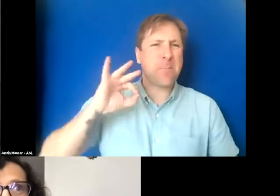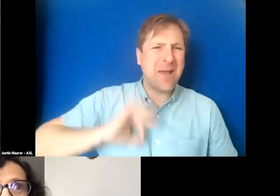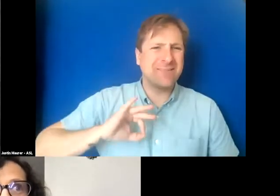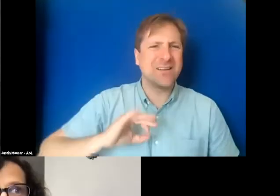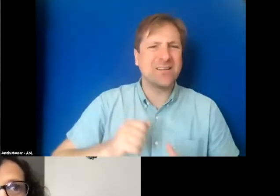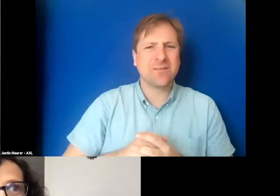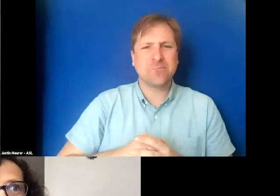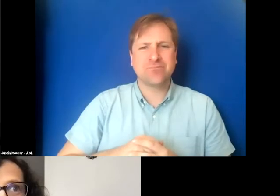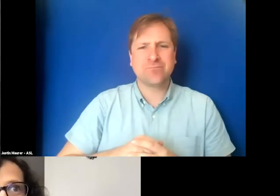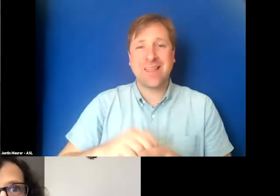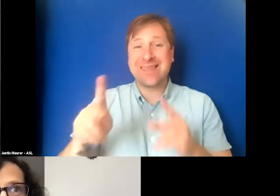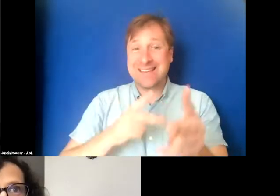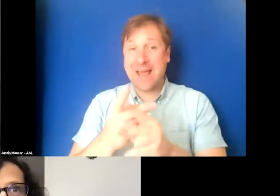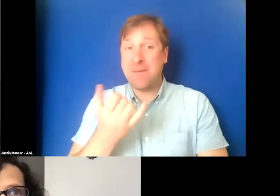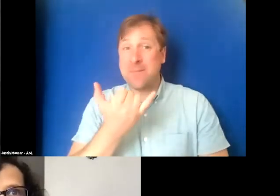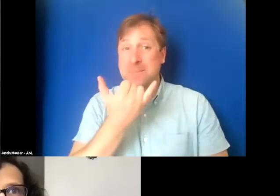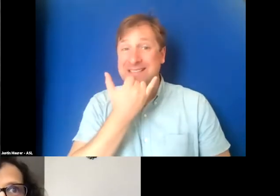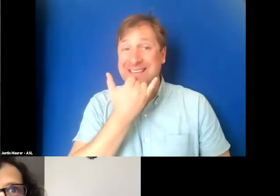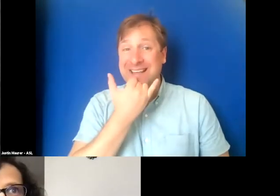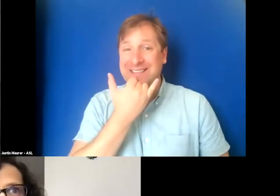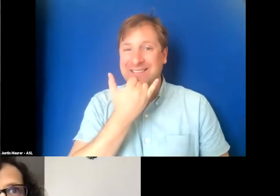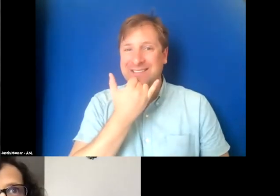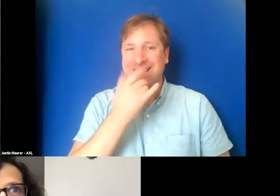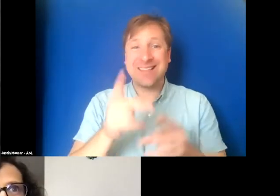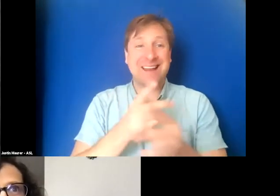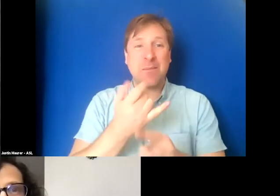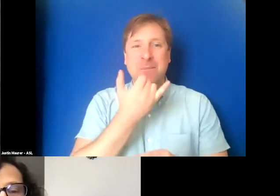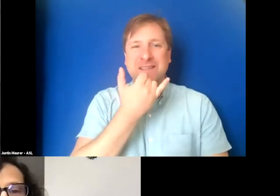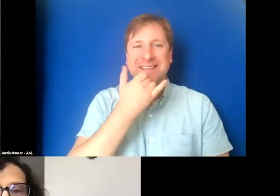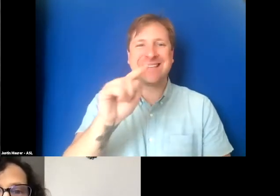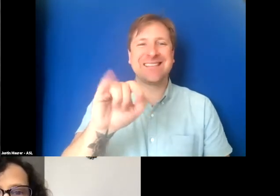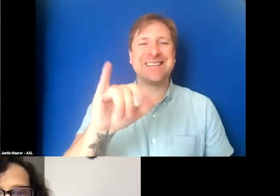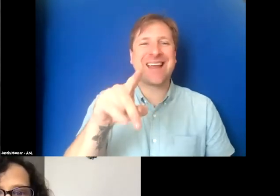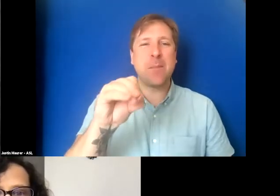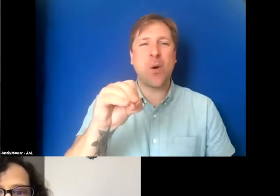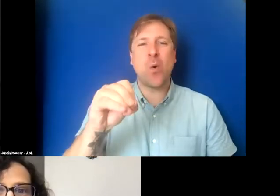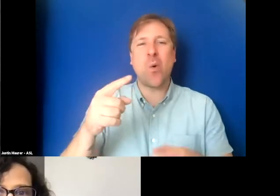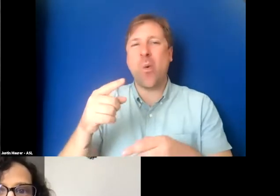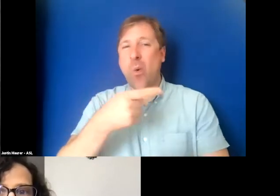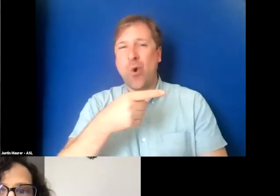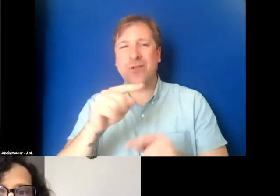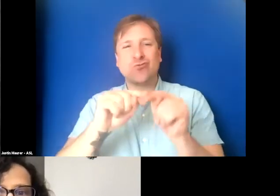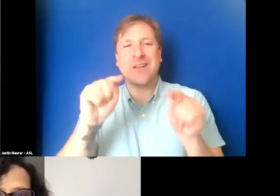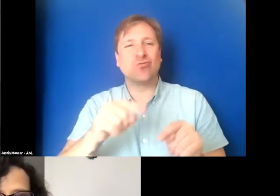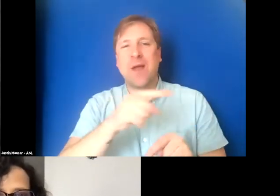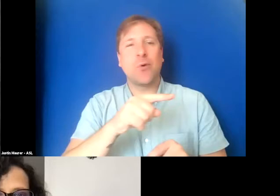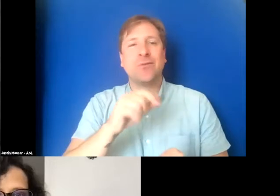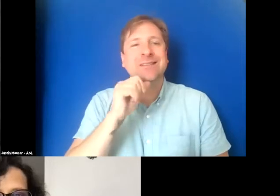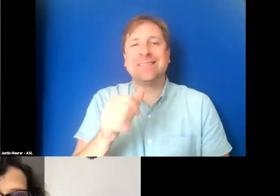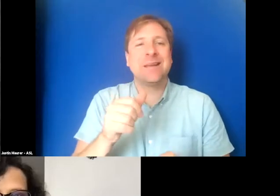The types of mistakes- I can tell the types that are typos versus the kind where the transcriber did not bother to look this topic up.